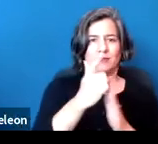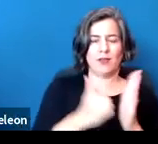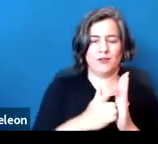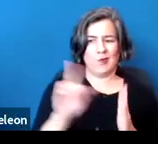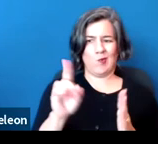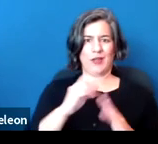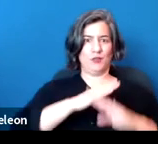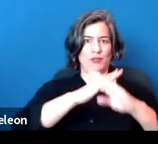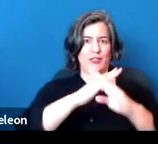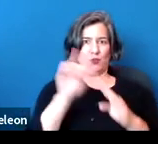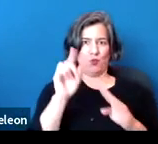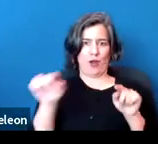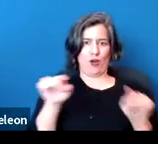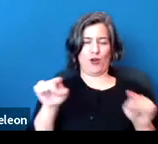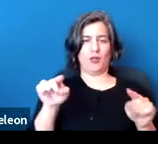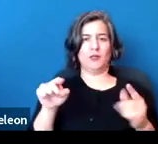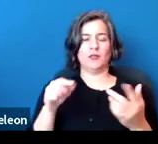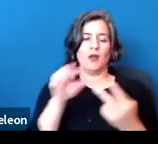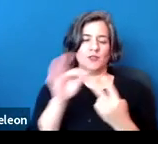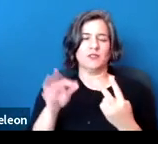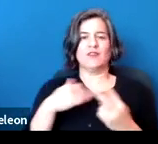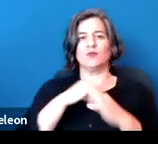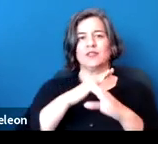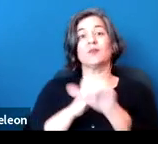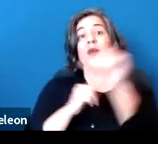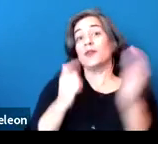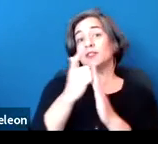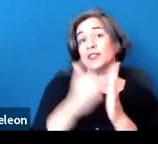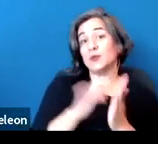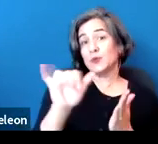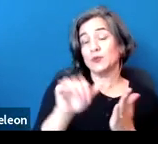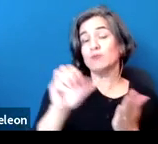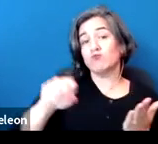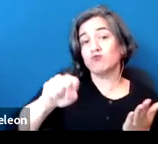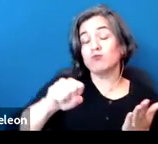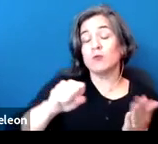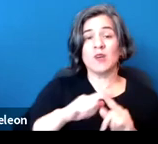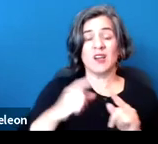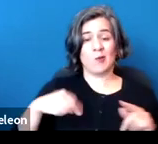Certainly there is options for protection from other statues, but we're focusing today just